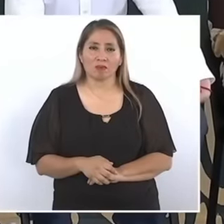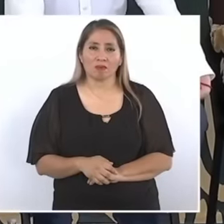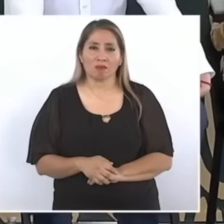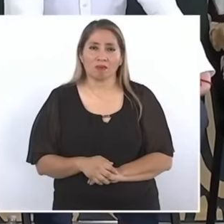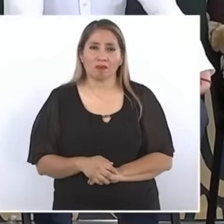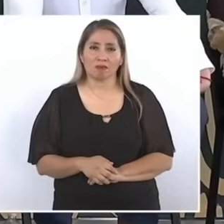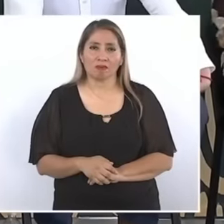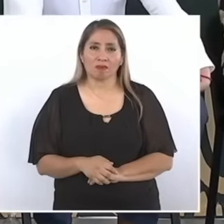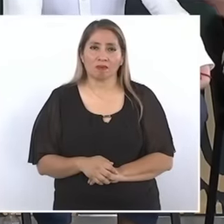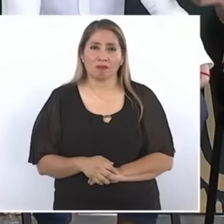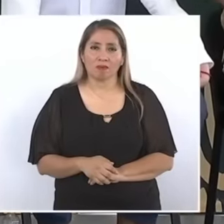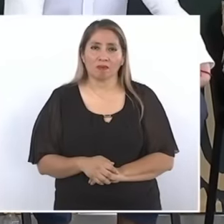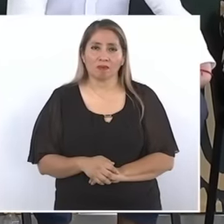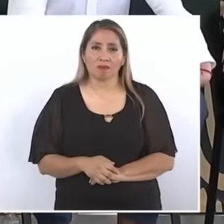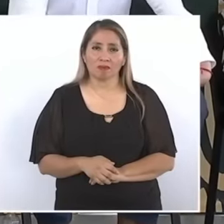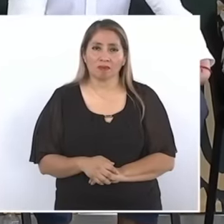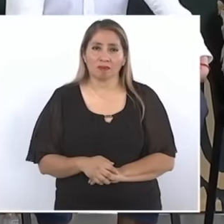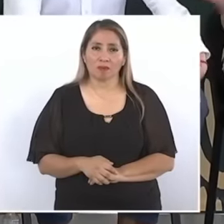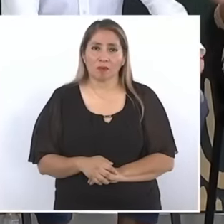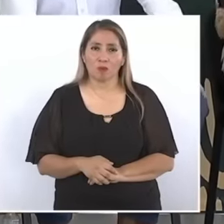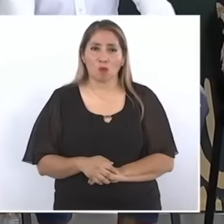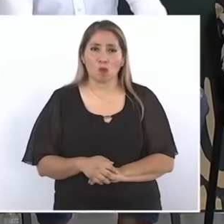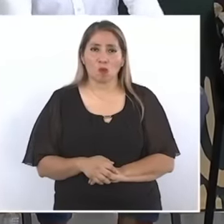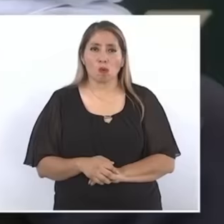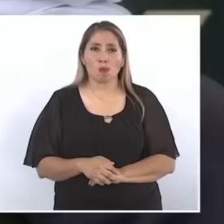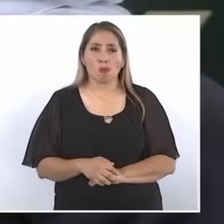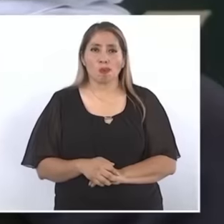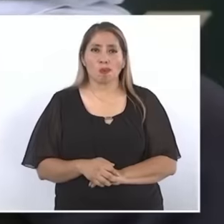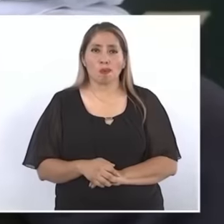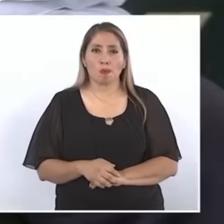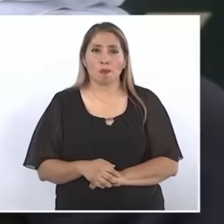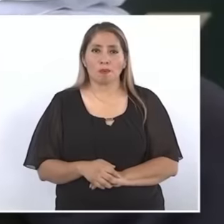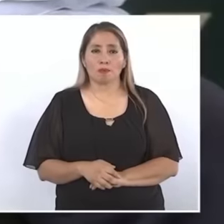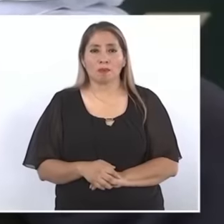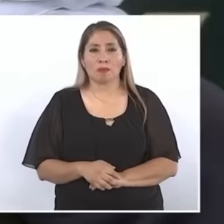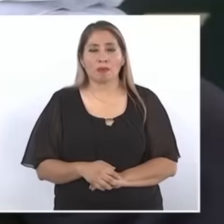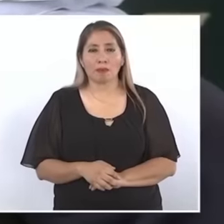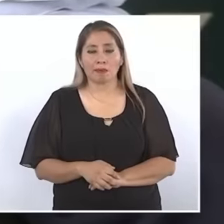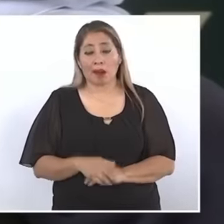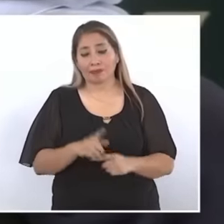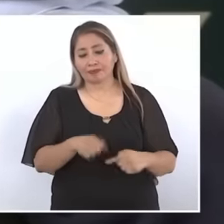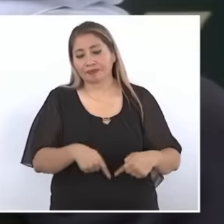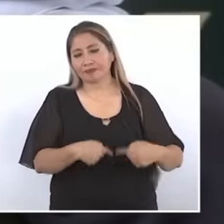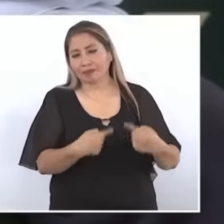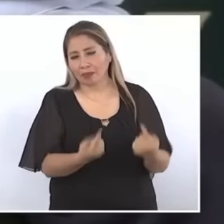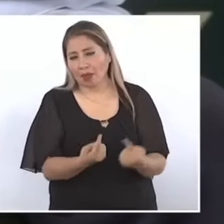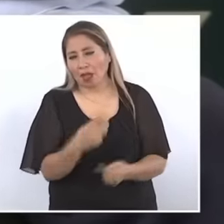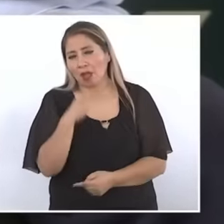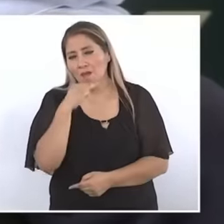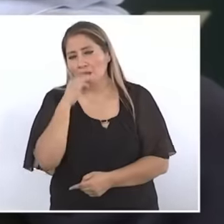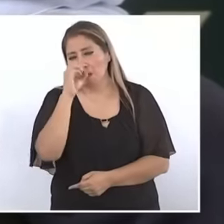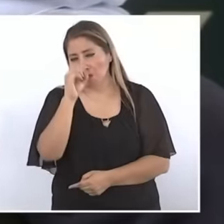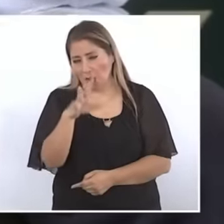you, we proceed with the message from the virtual president-elect